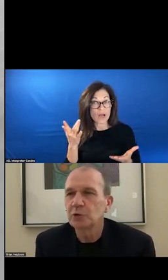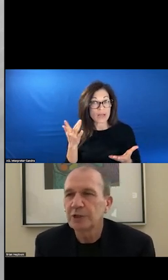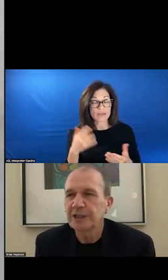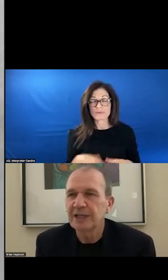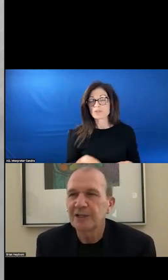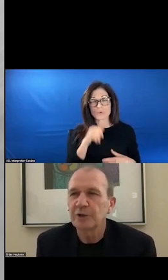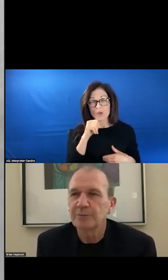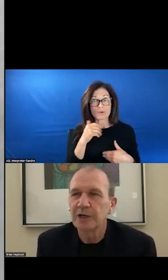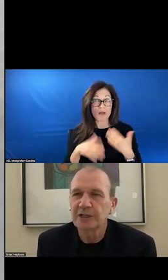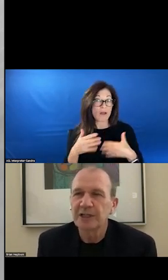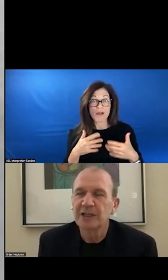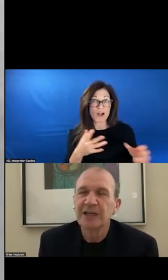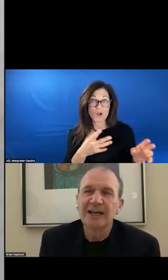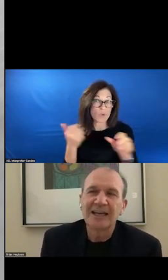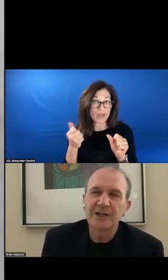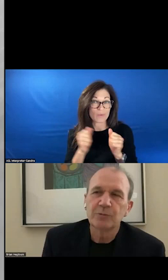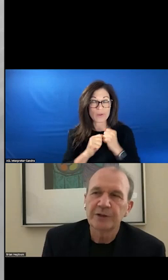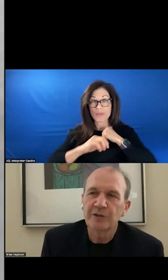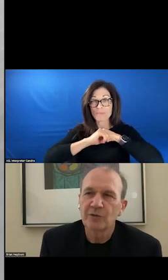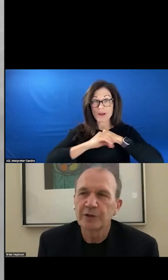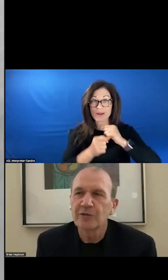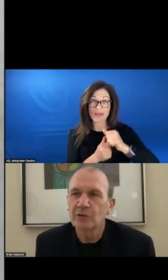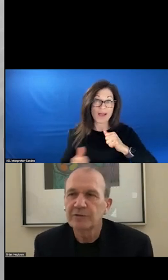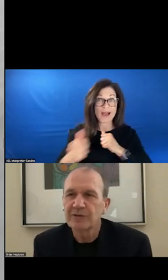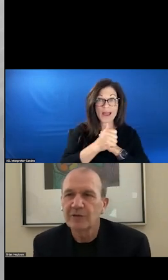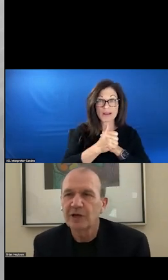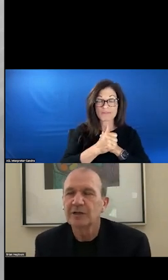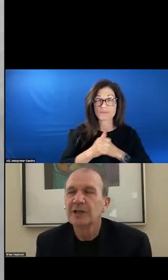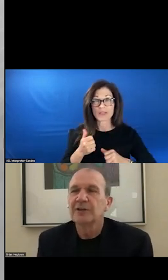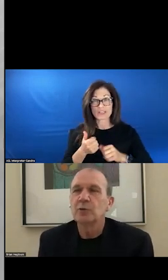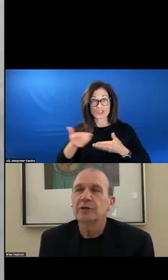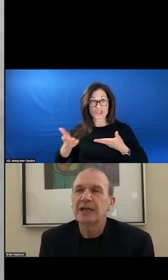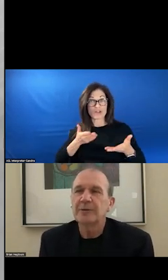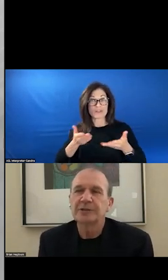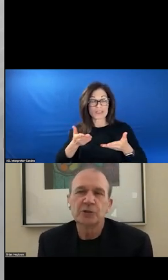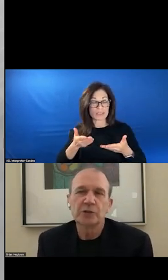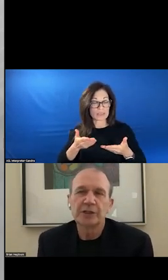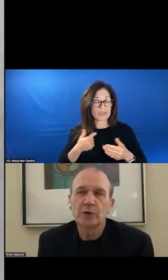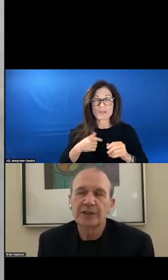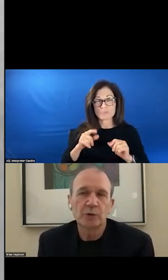TOO QUICKLY AHEAD WITH MARKETING AHEAD OF WHERE THE SERVICES ARE AND WE ARE ABLE TO DO IT IN A WAY THAT